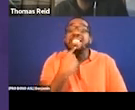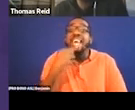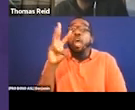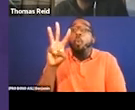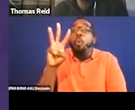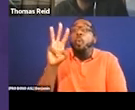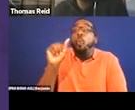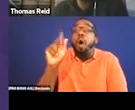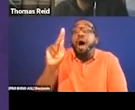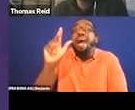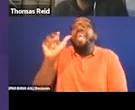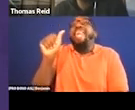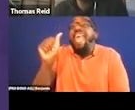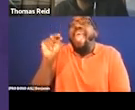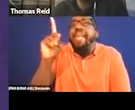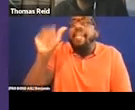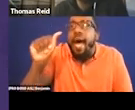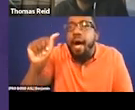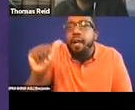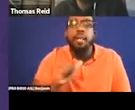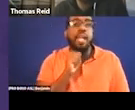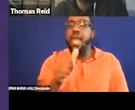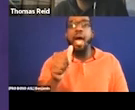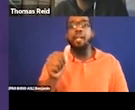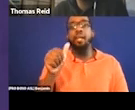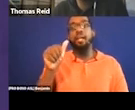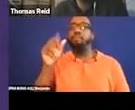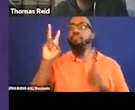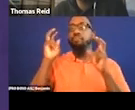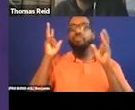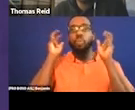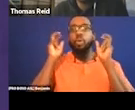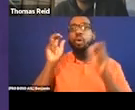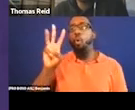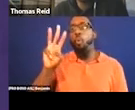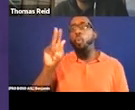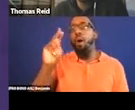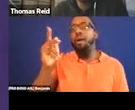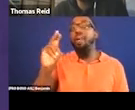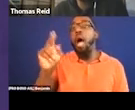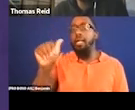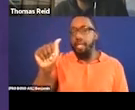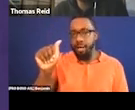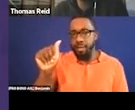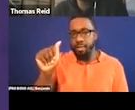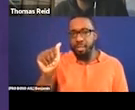Good AD takes all of this stuff into consideration and allows me as a blind person to approach the experience,